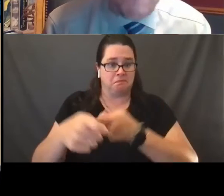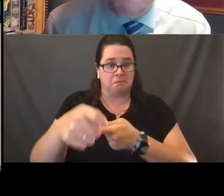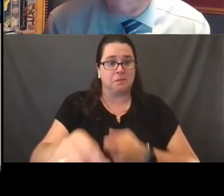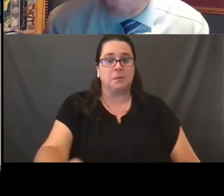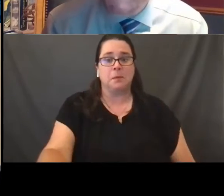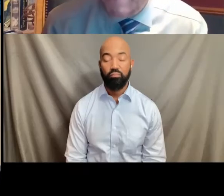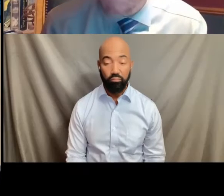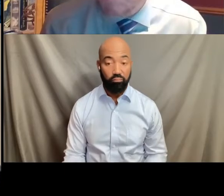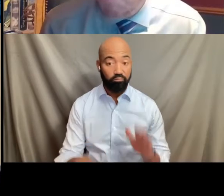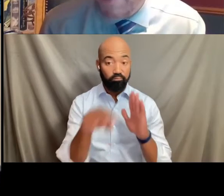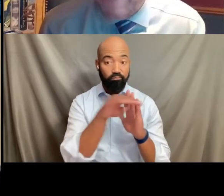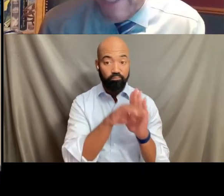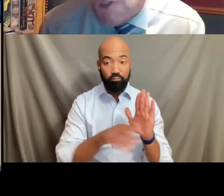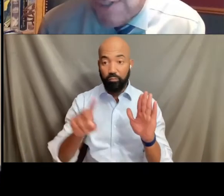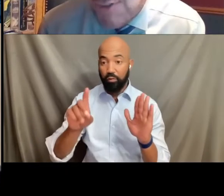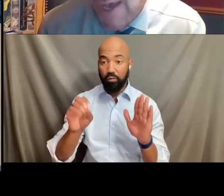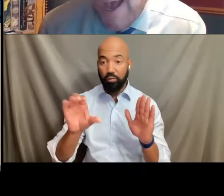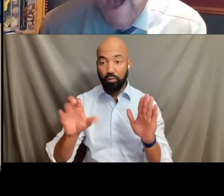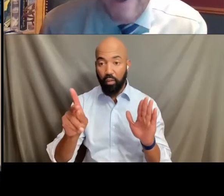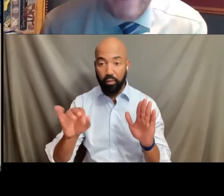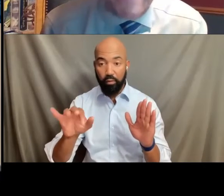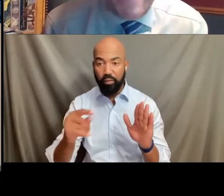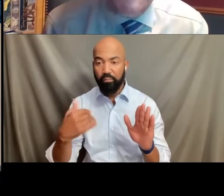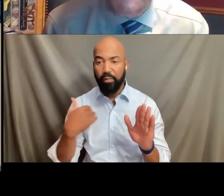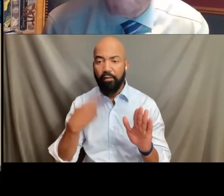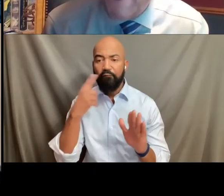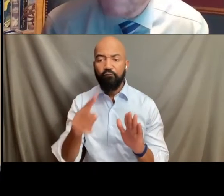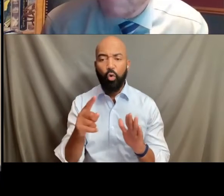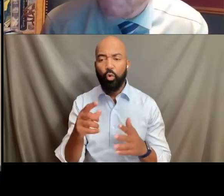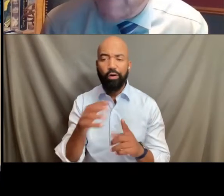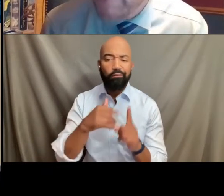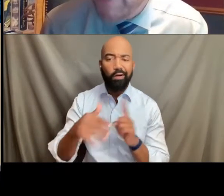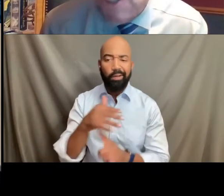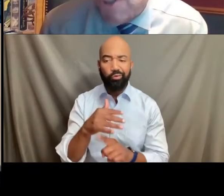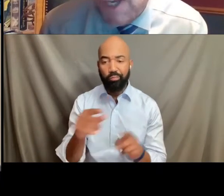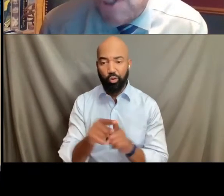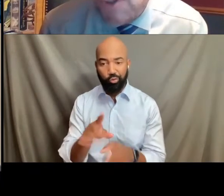including one that has to do with elections and the rights of state legislatures